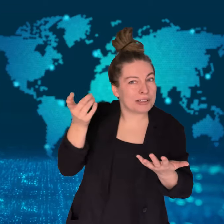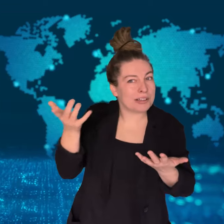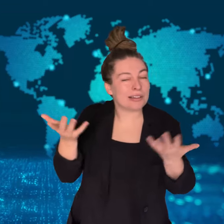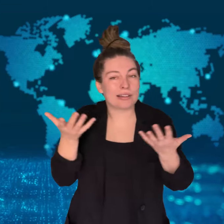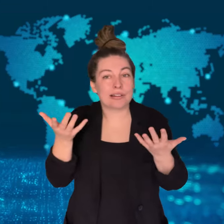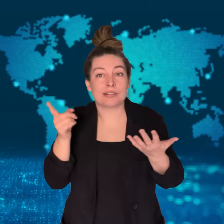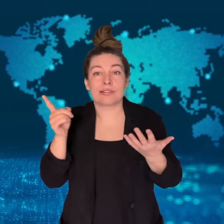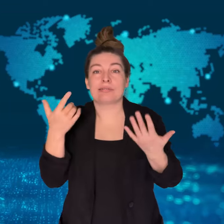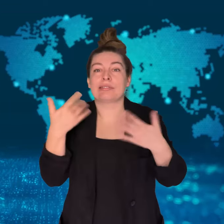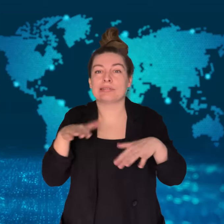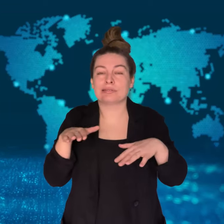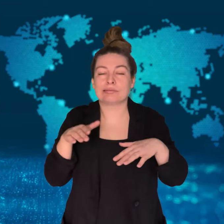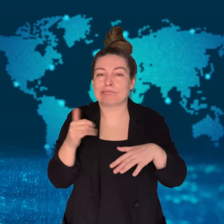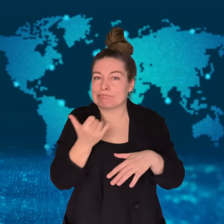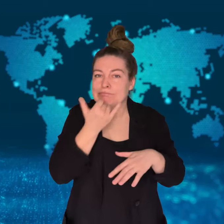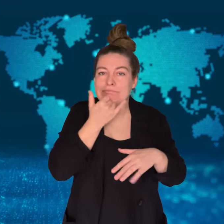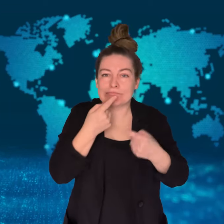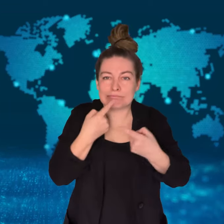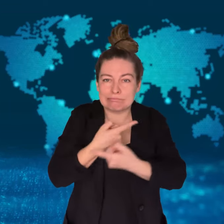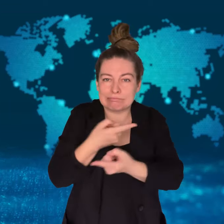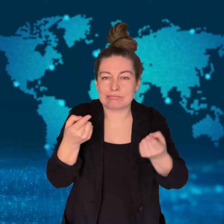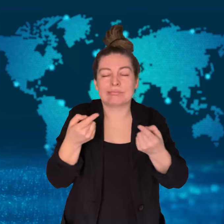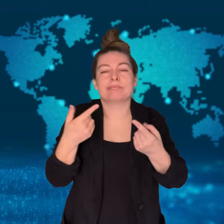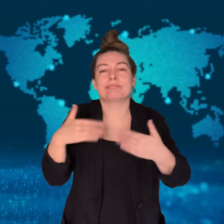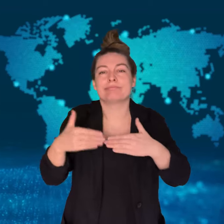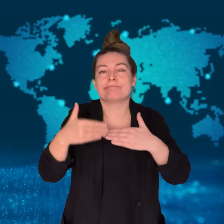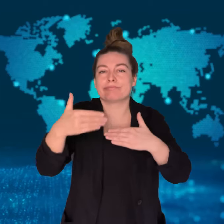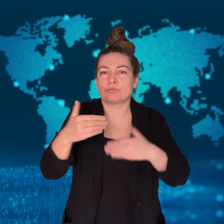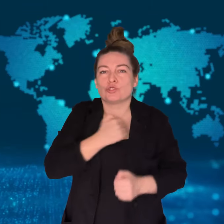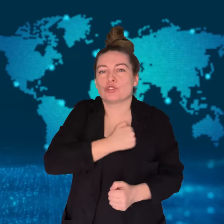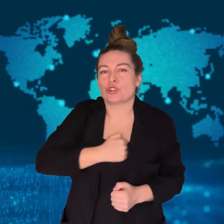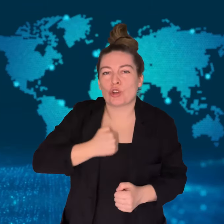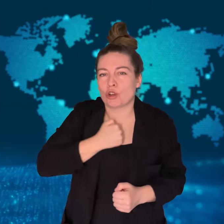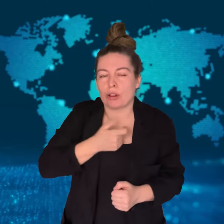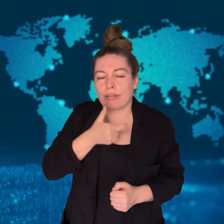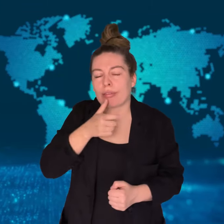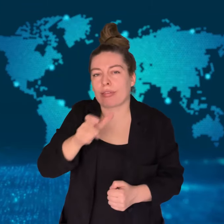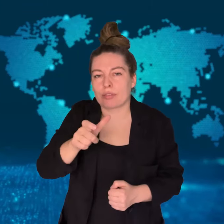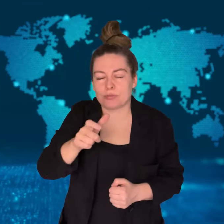Isn't that what Taylor says?" Webb did apologize for both of those remarks later.